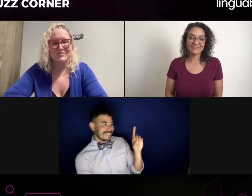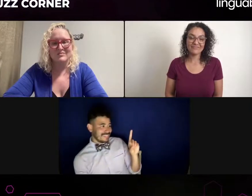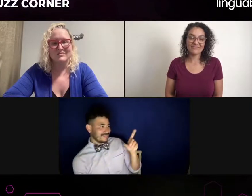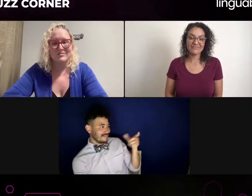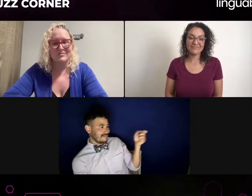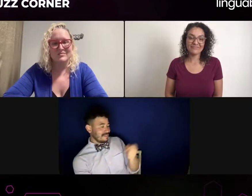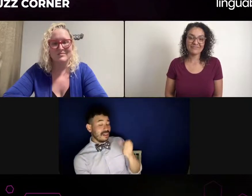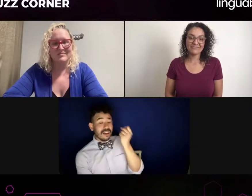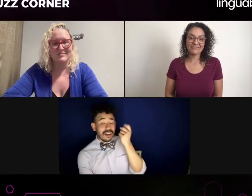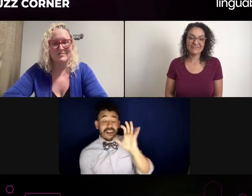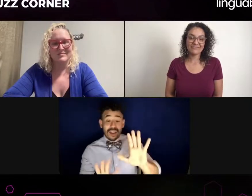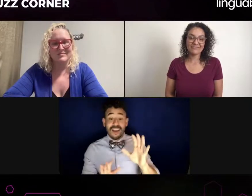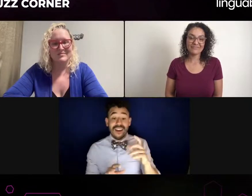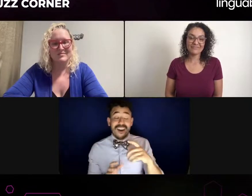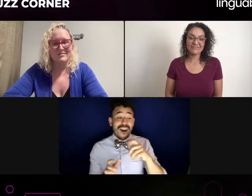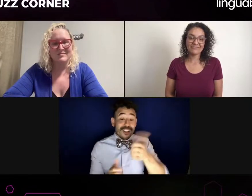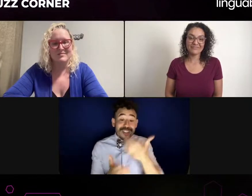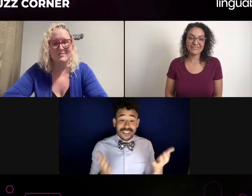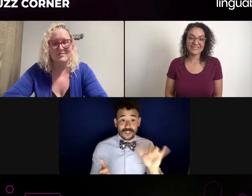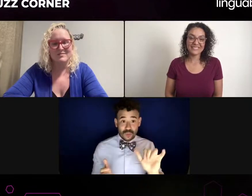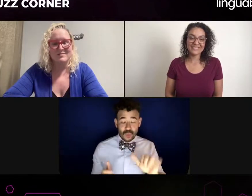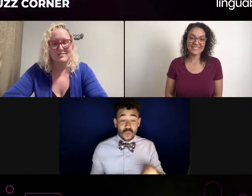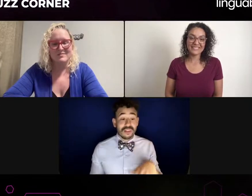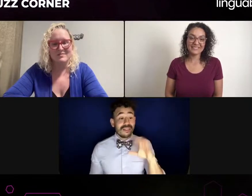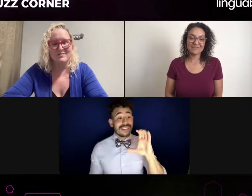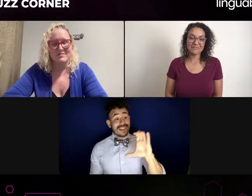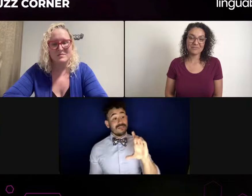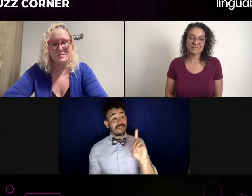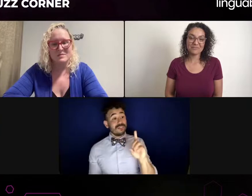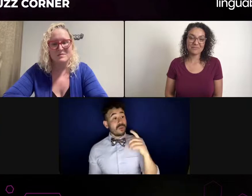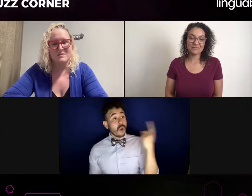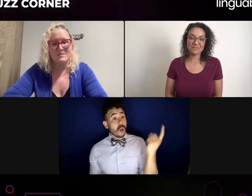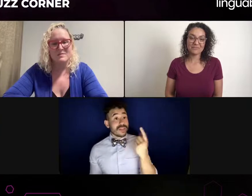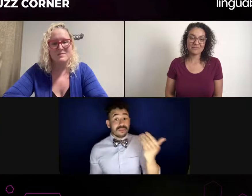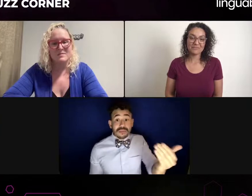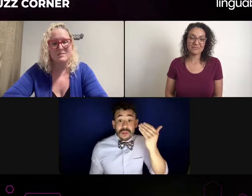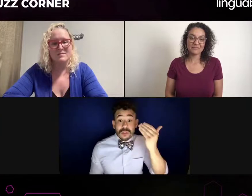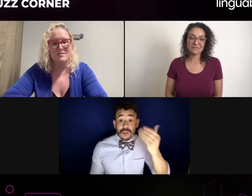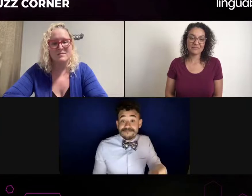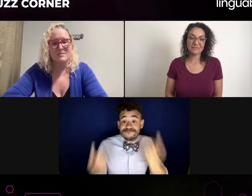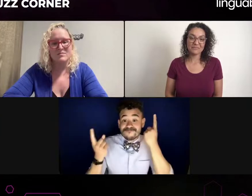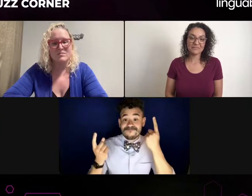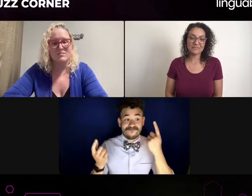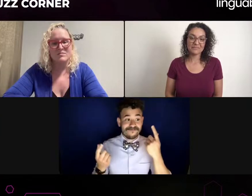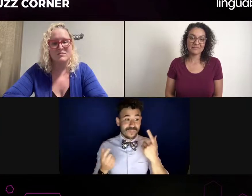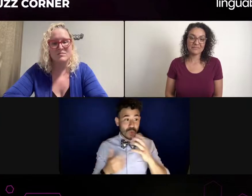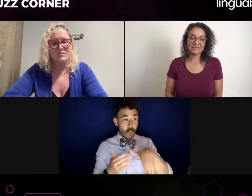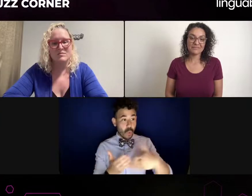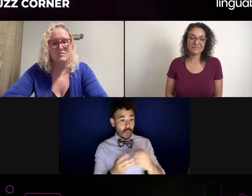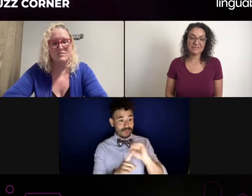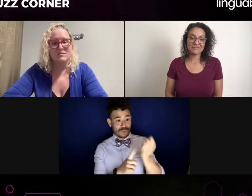I want to say they understand, you know, their privilege in that moment. They acknowledge their privilege.